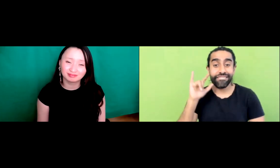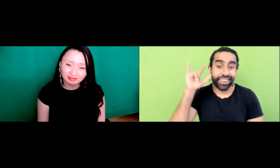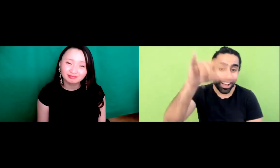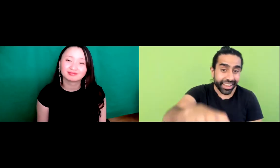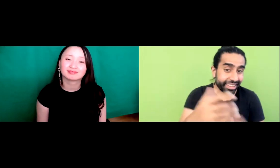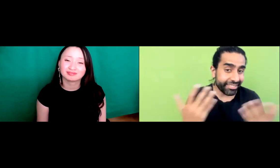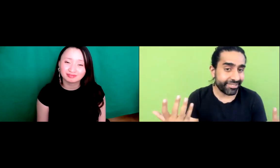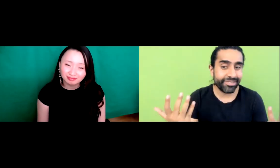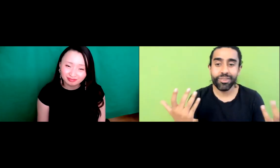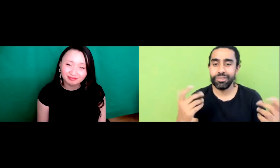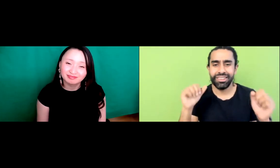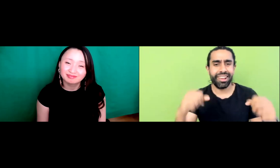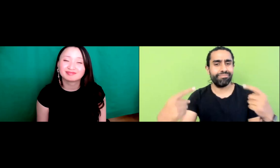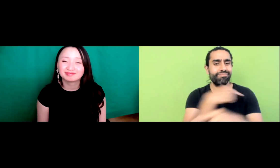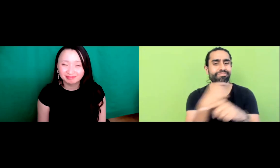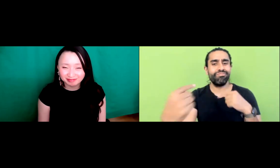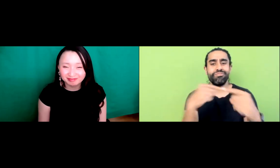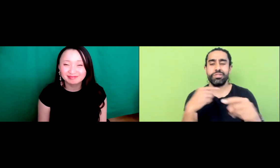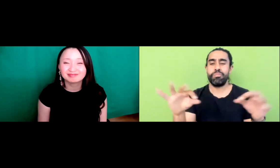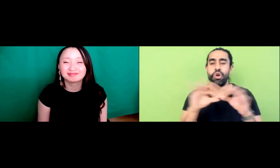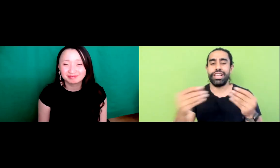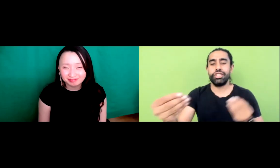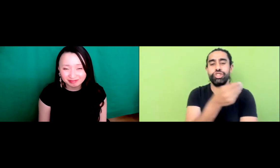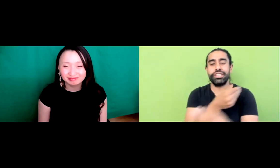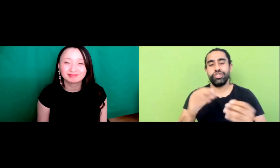and things like that and so like instead of having someone to, you know,